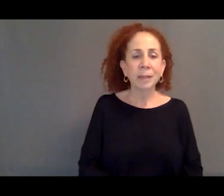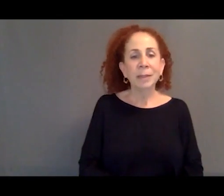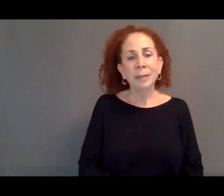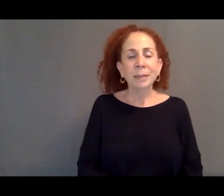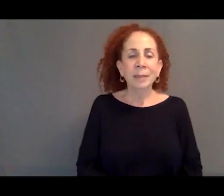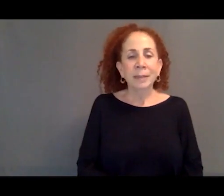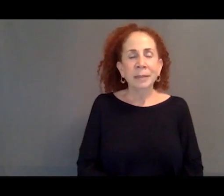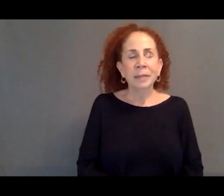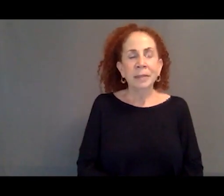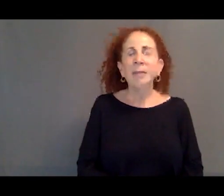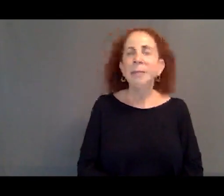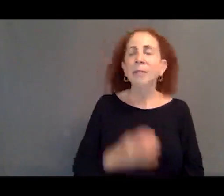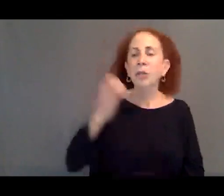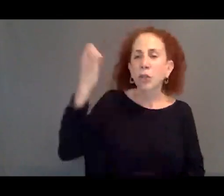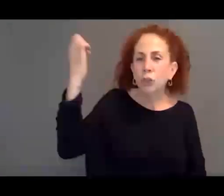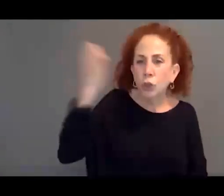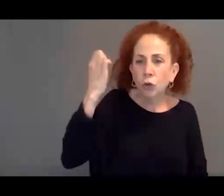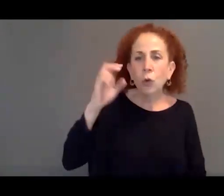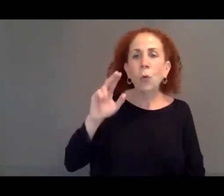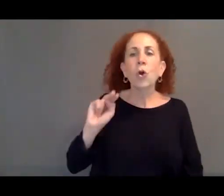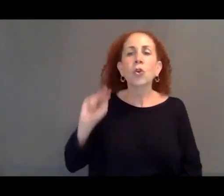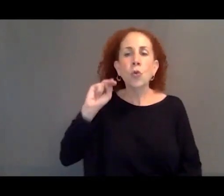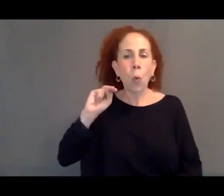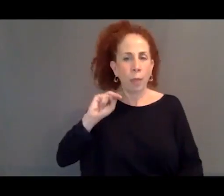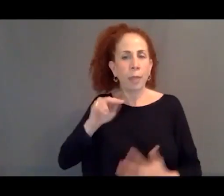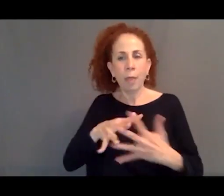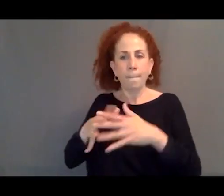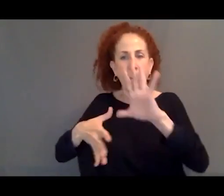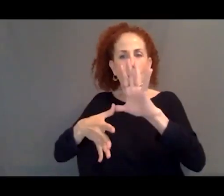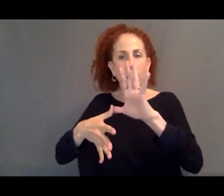of Euro-, North American-centric perspective,